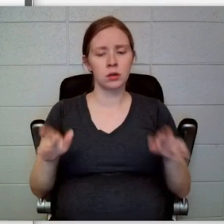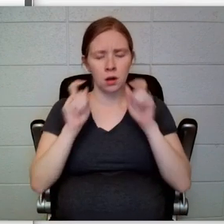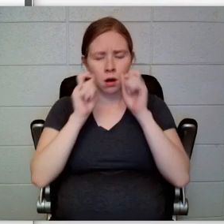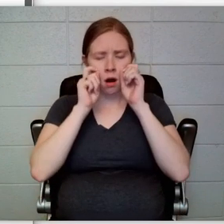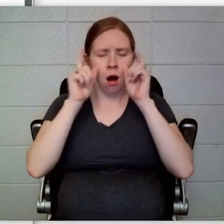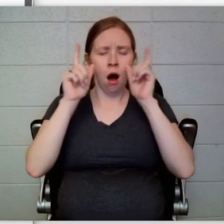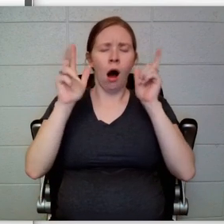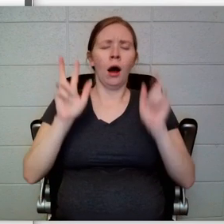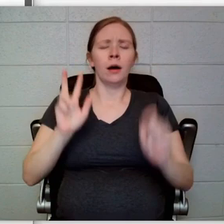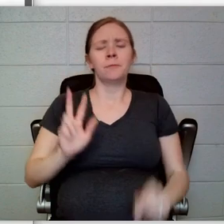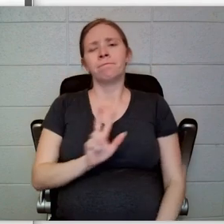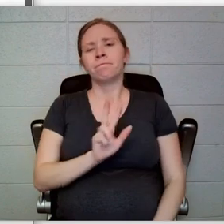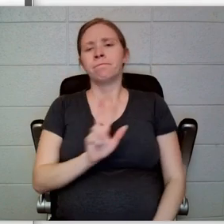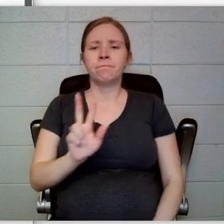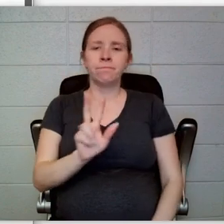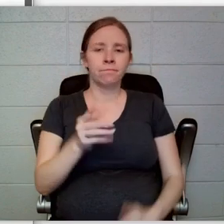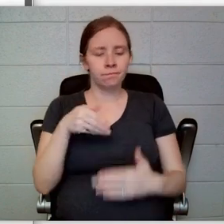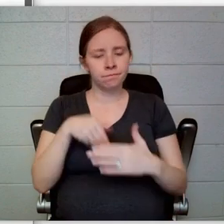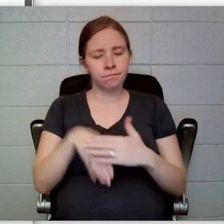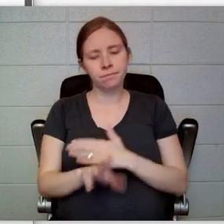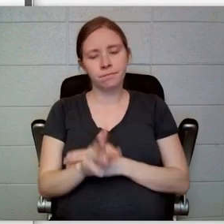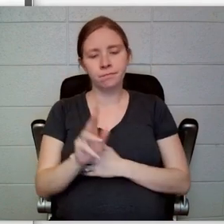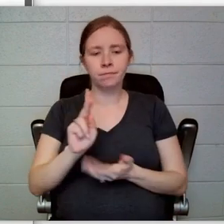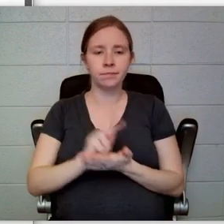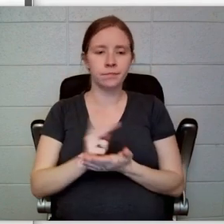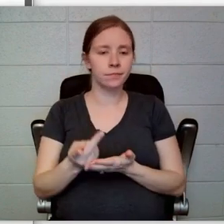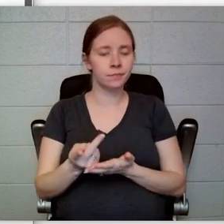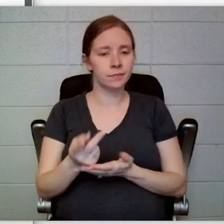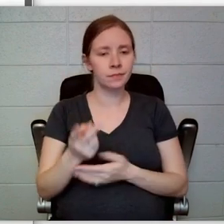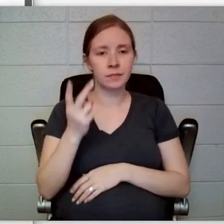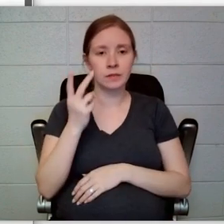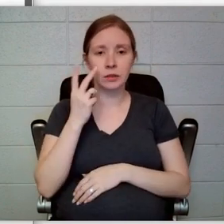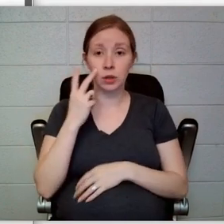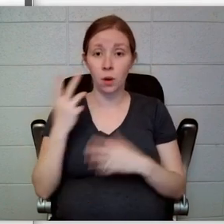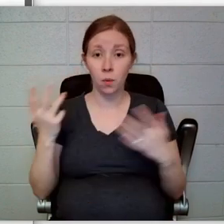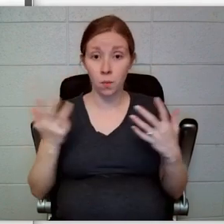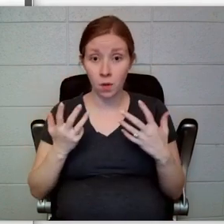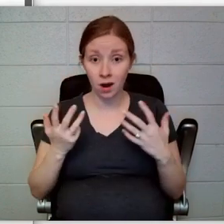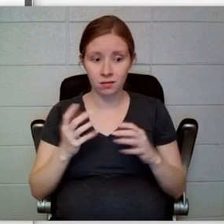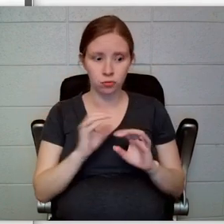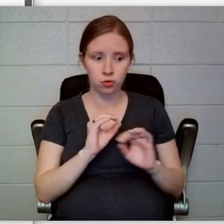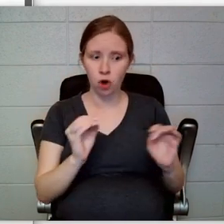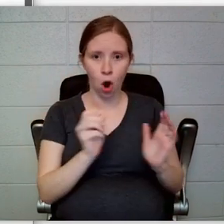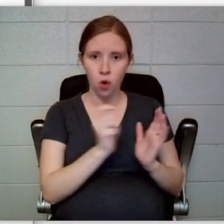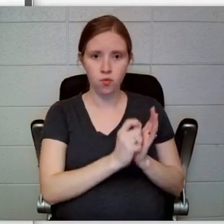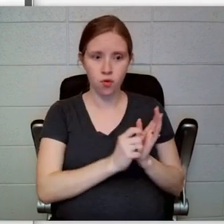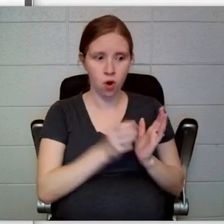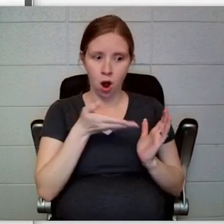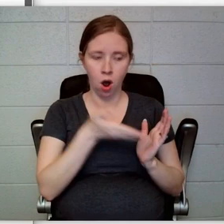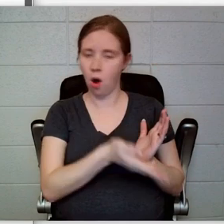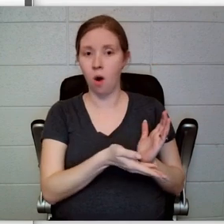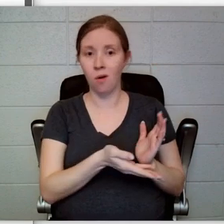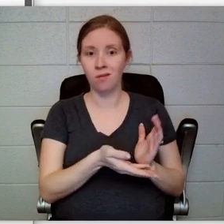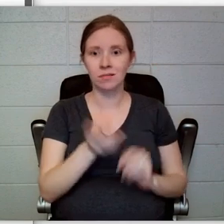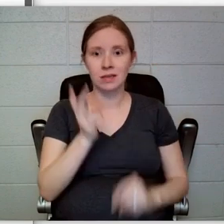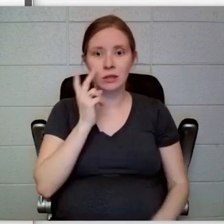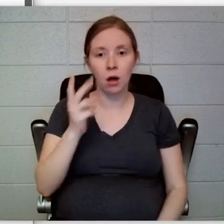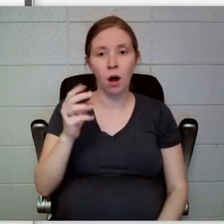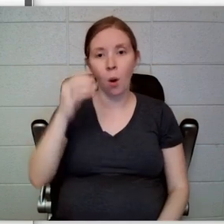fromtheir bedroominto the kitchen, rather than a note fromCount Olaf they found Count Olaf himself.